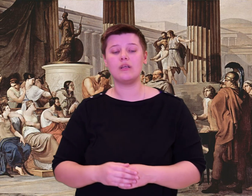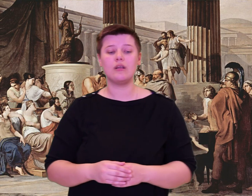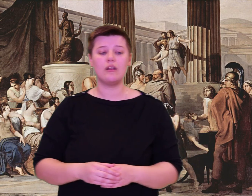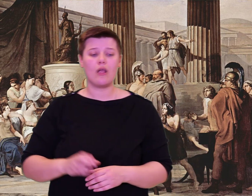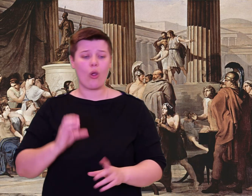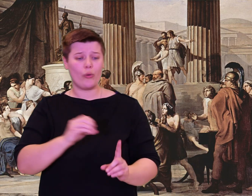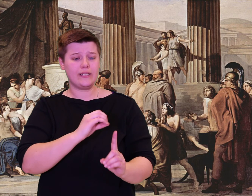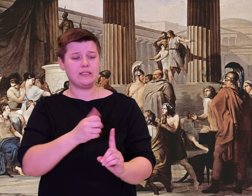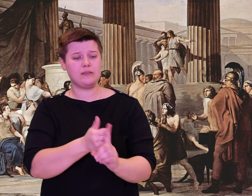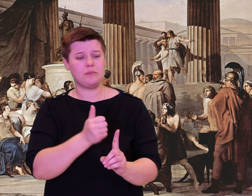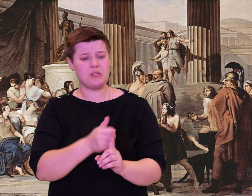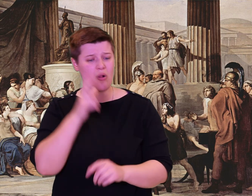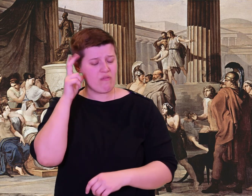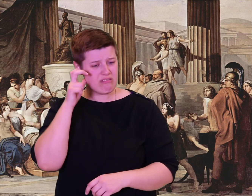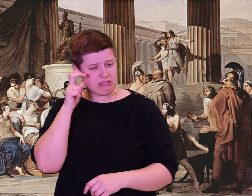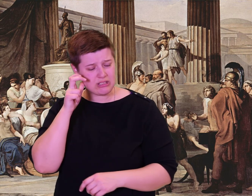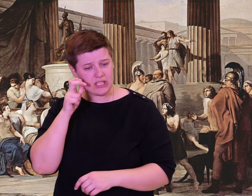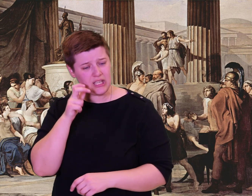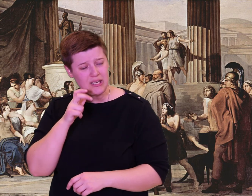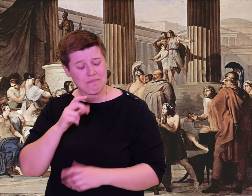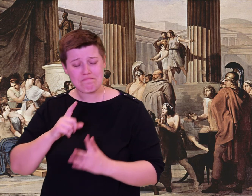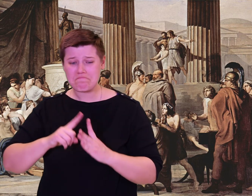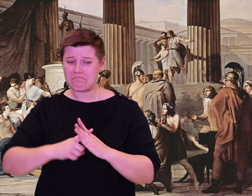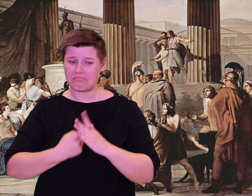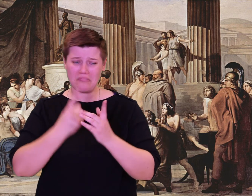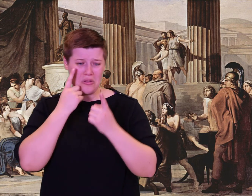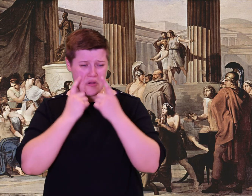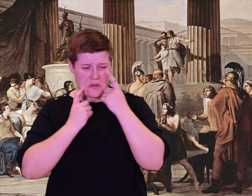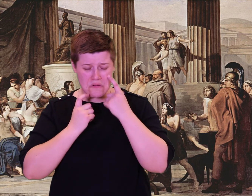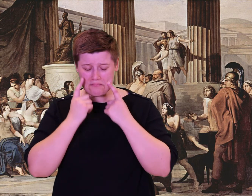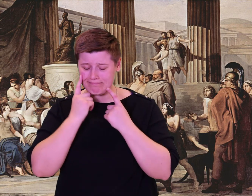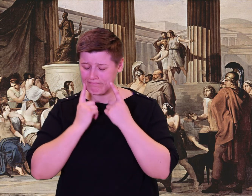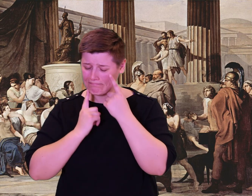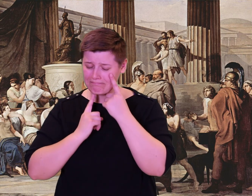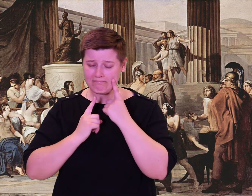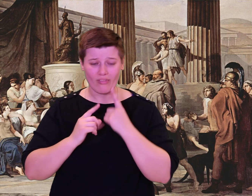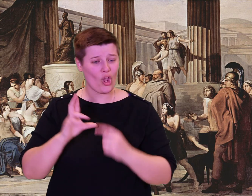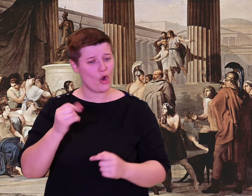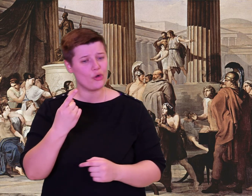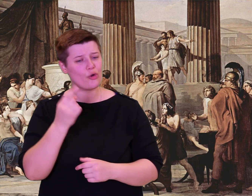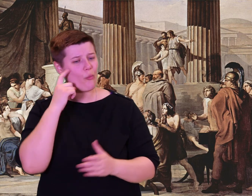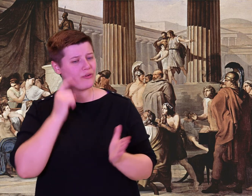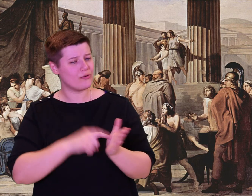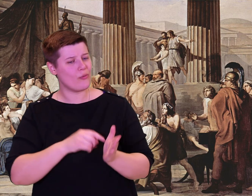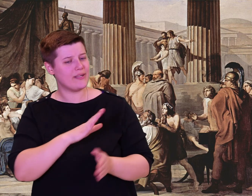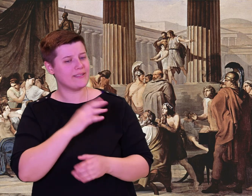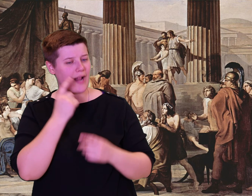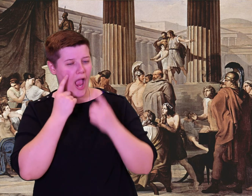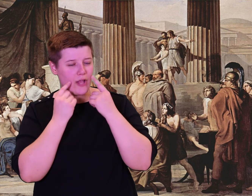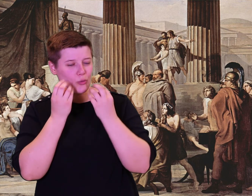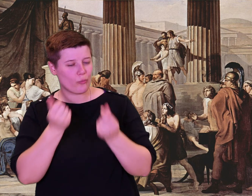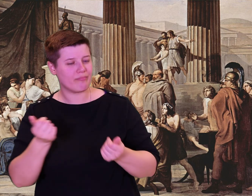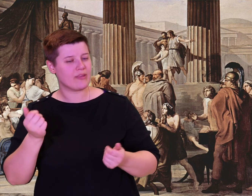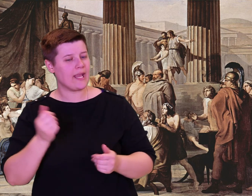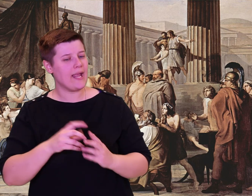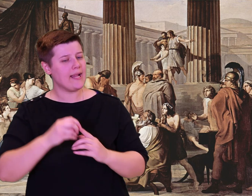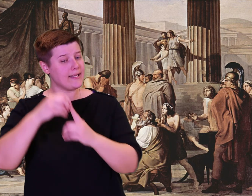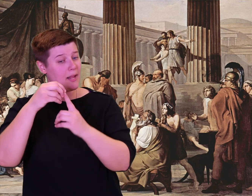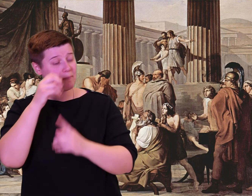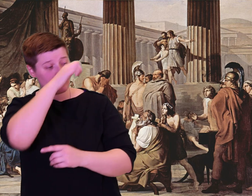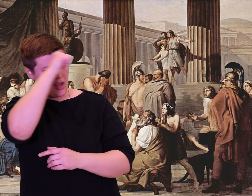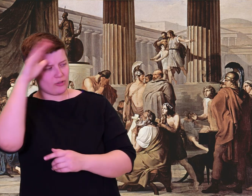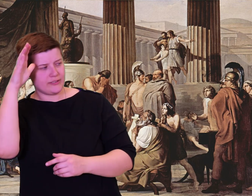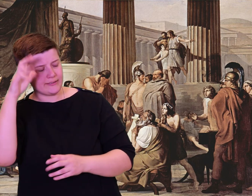won at last through dreadful violence, thanks to Athena. So the poet sang.